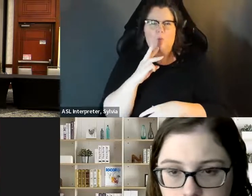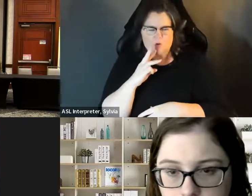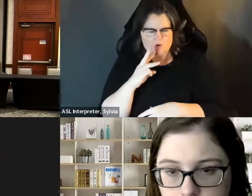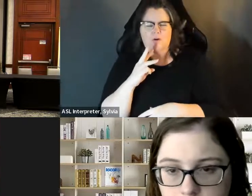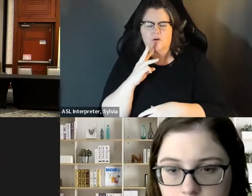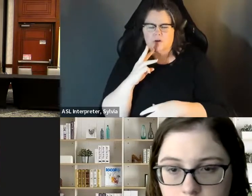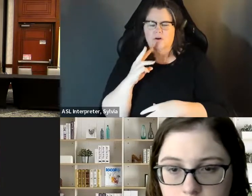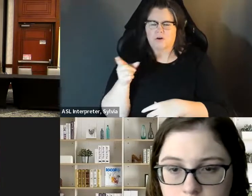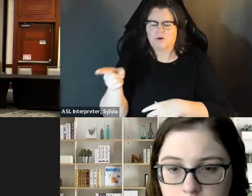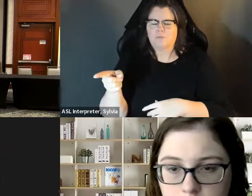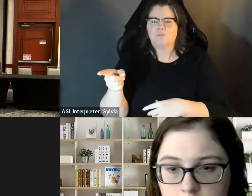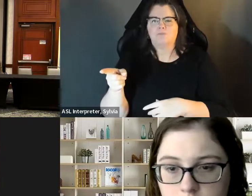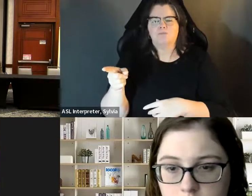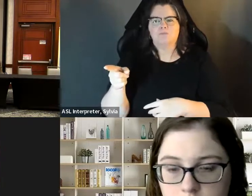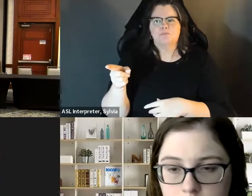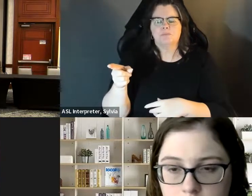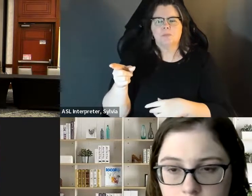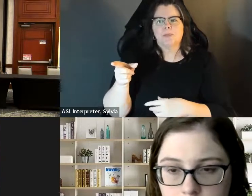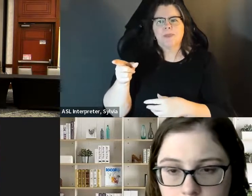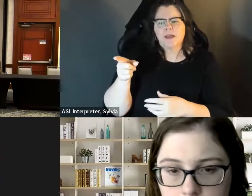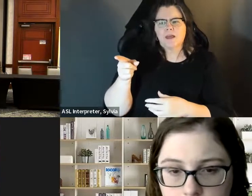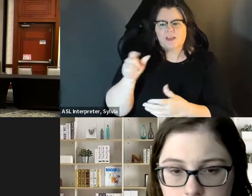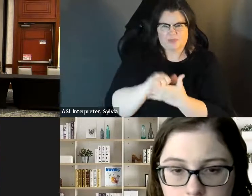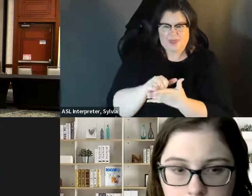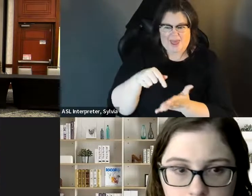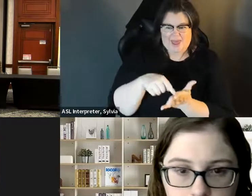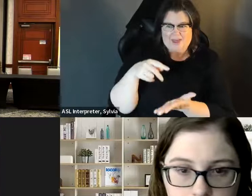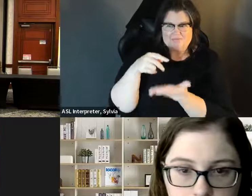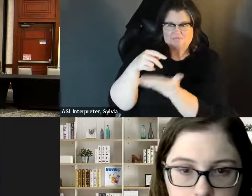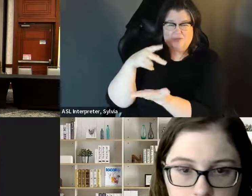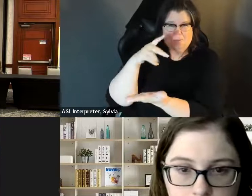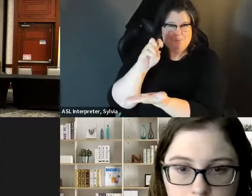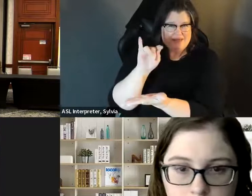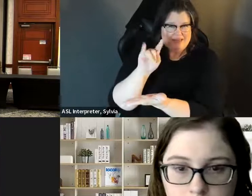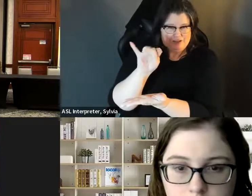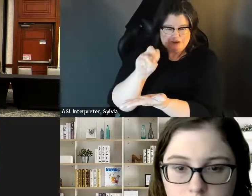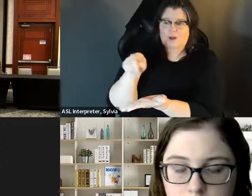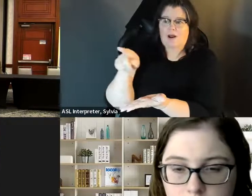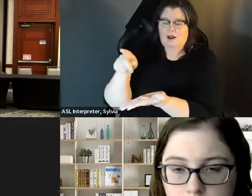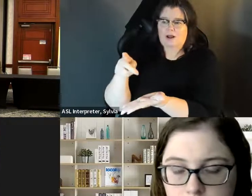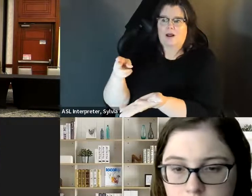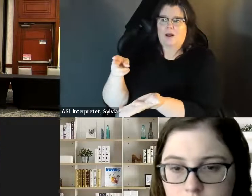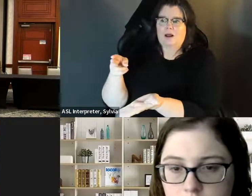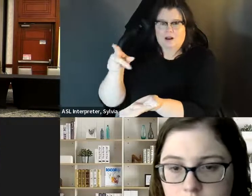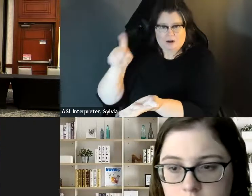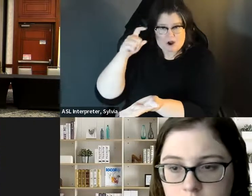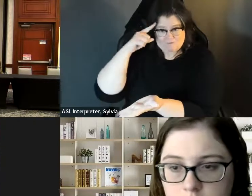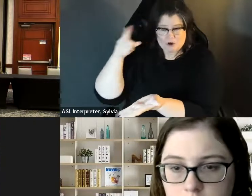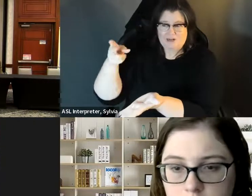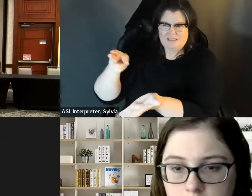I really think of anything significant ableism-wise that we that I've had to deal with the main challenge that I think that my my myself and other candidates, who are running for the soil and water position we had to deal with when the governor bill 1078 and it was